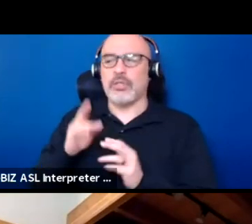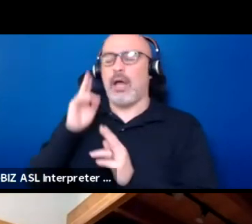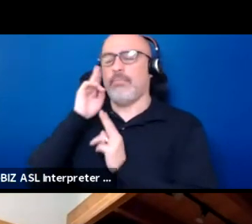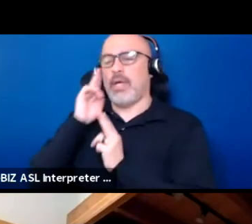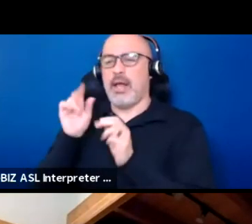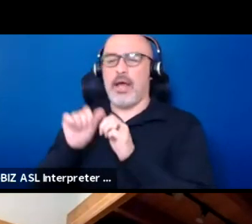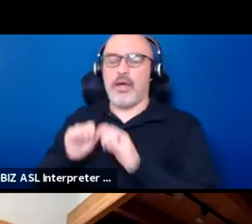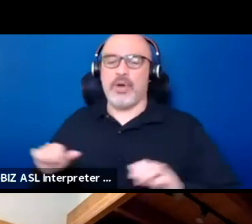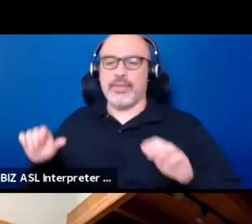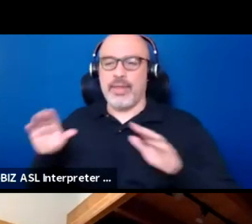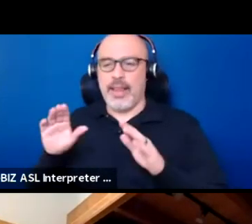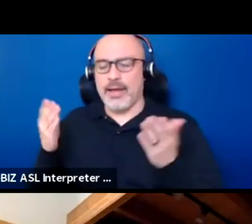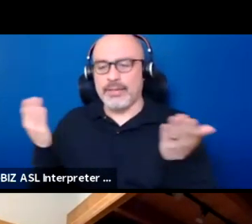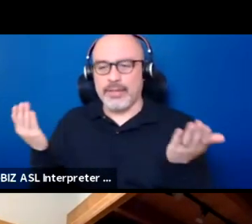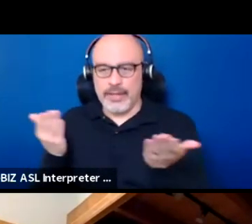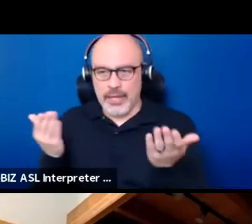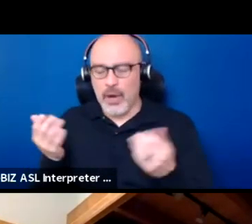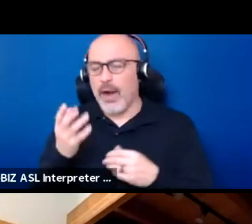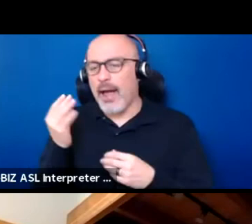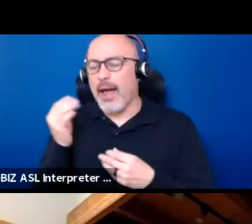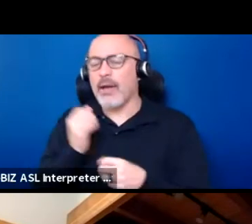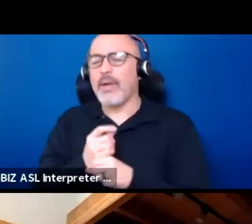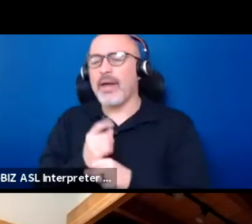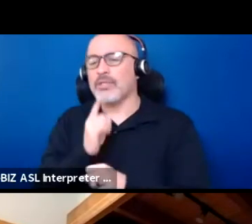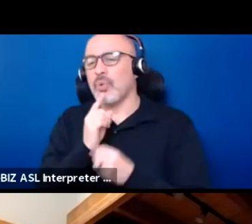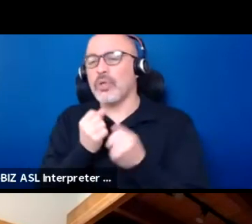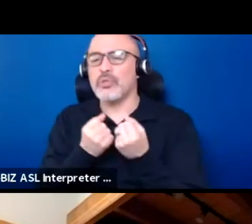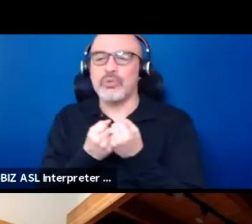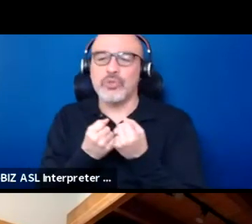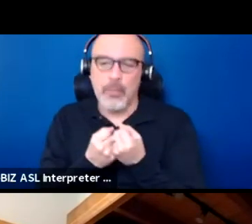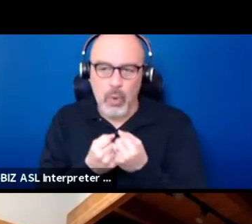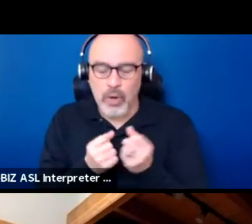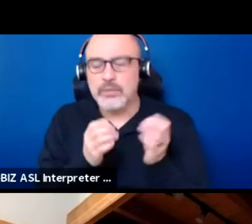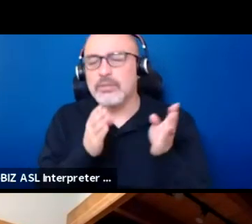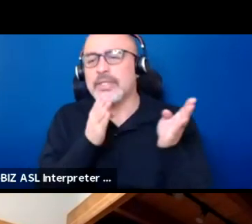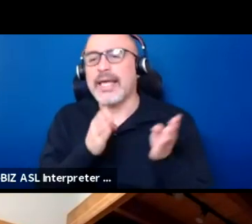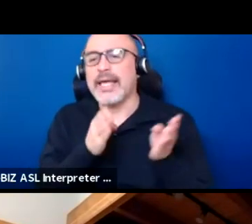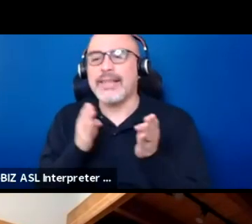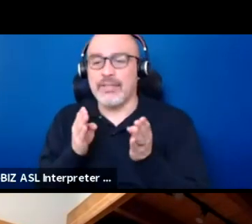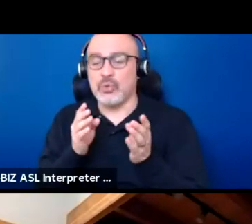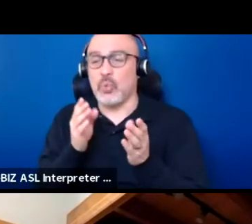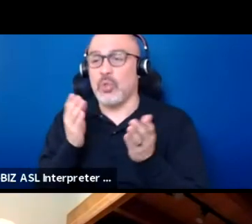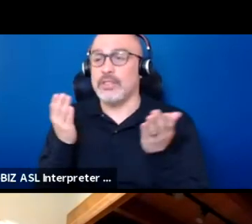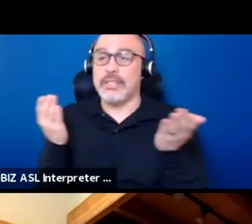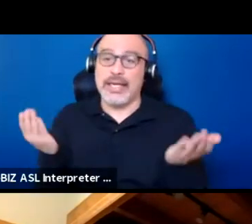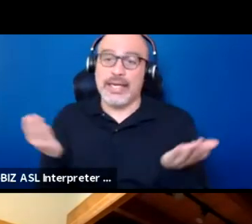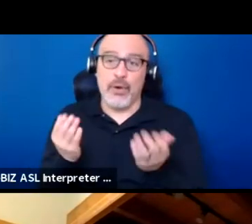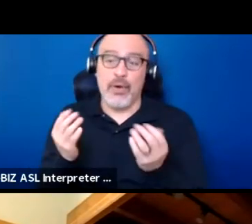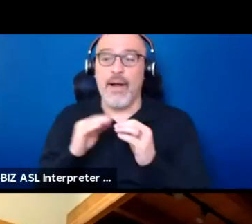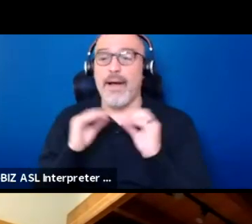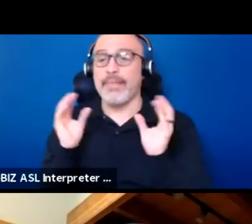And so make sure to support the individuals in this call and their organizations